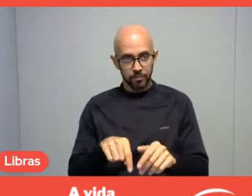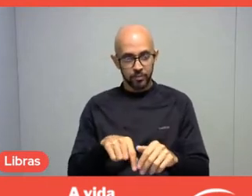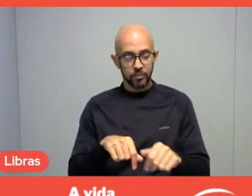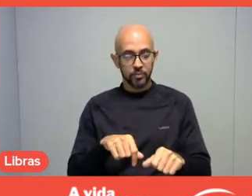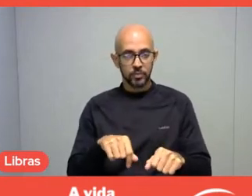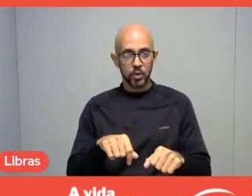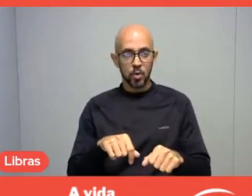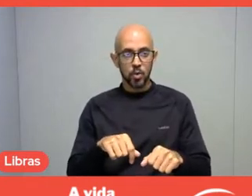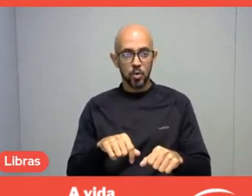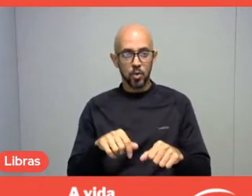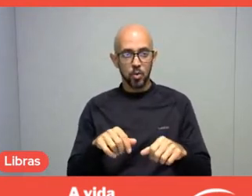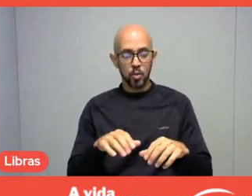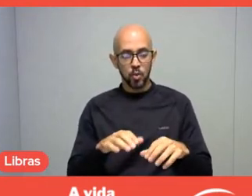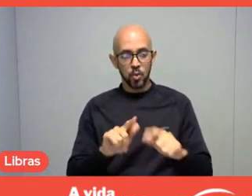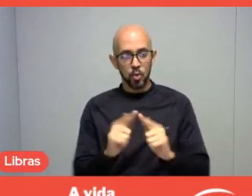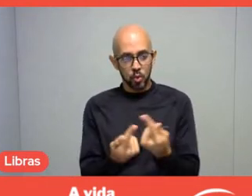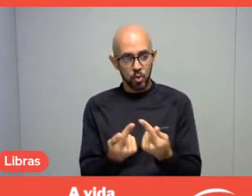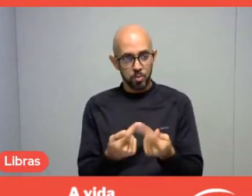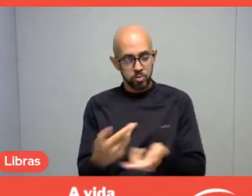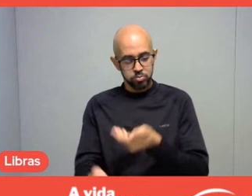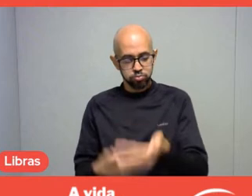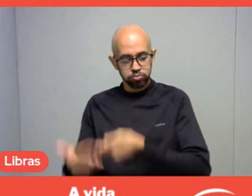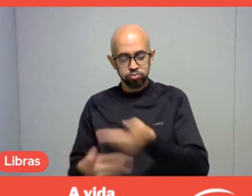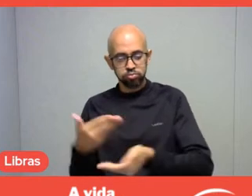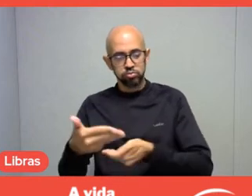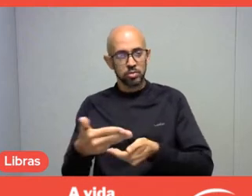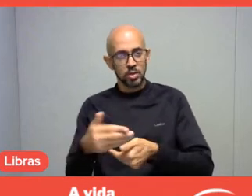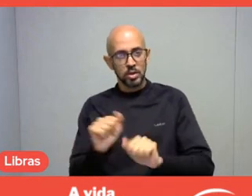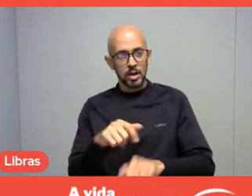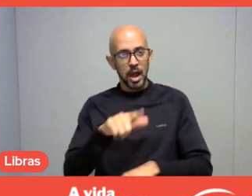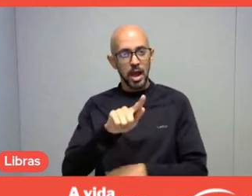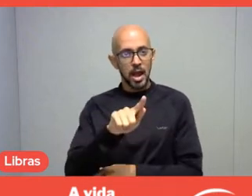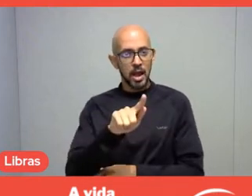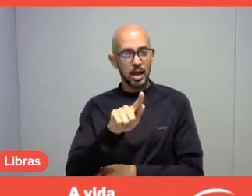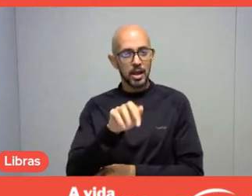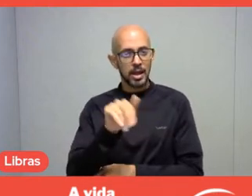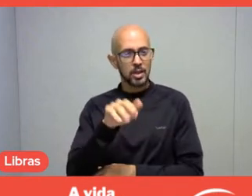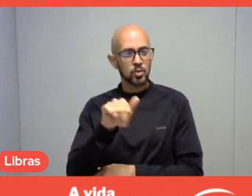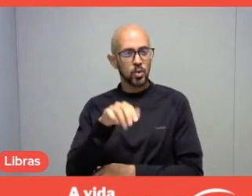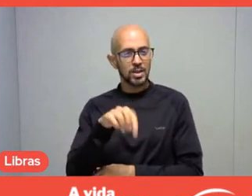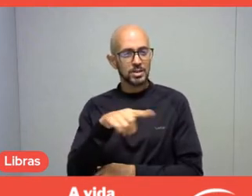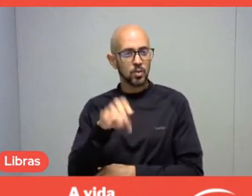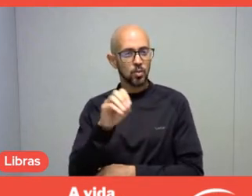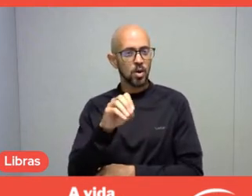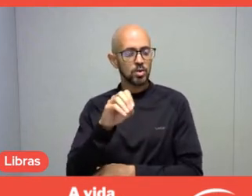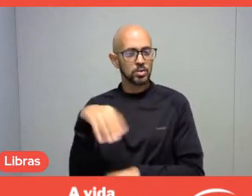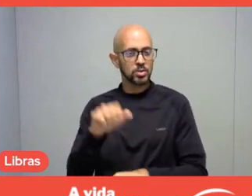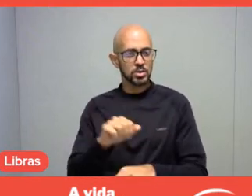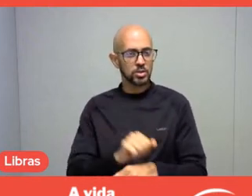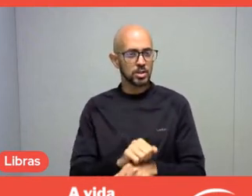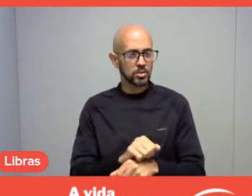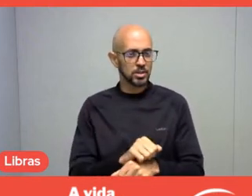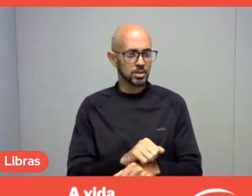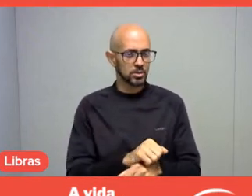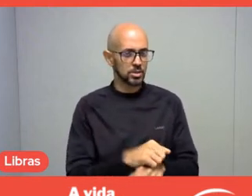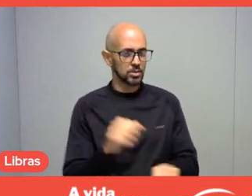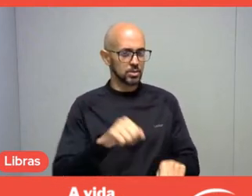I work training undergraduate students. At USP, there's been a course on Leisure and Tourism since 2005,